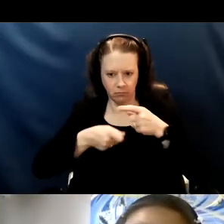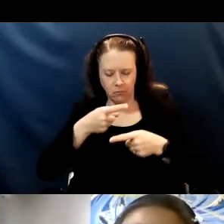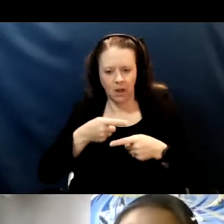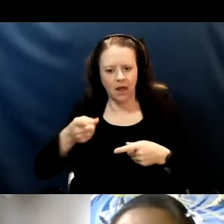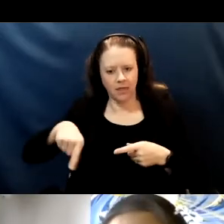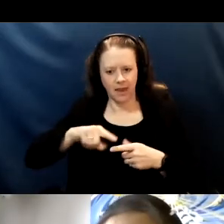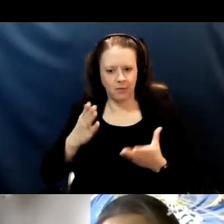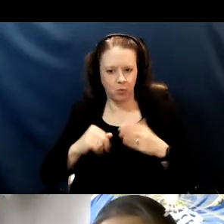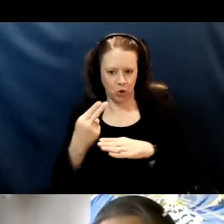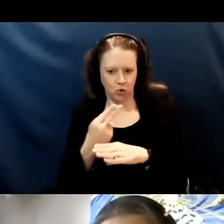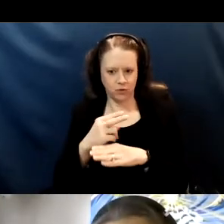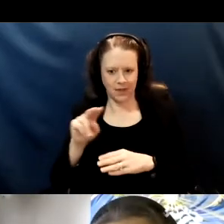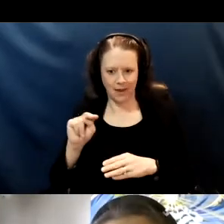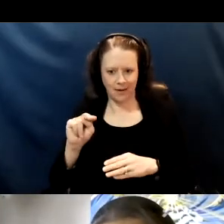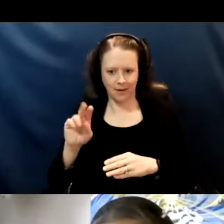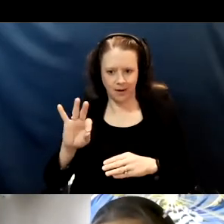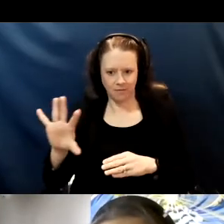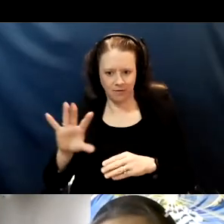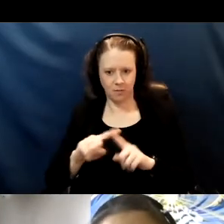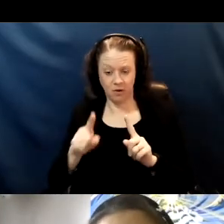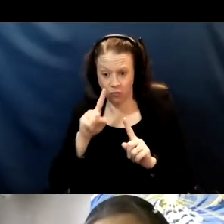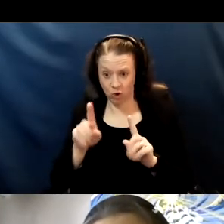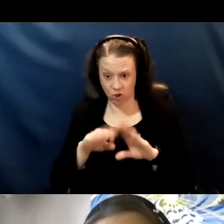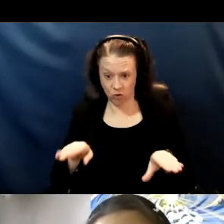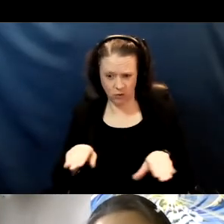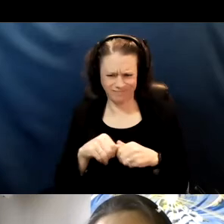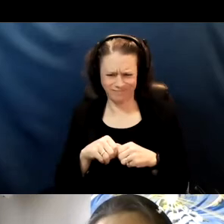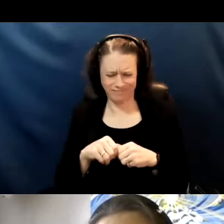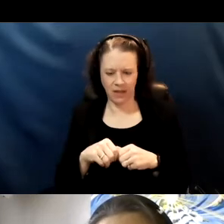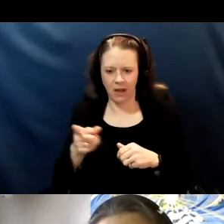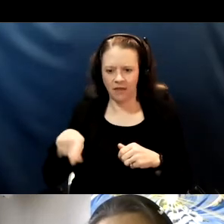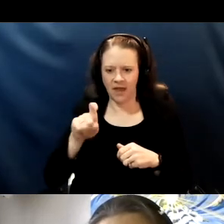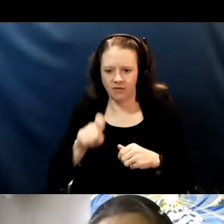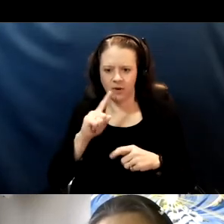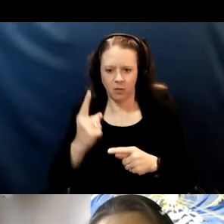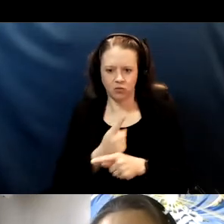They are not indicated for most children and again, they have to be appropriately fitted.